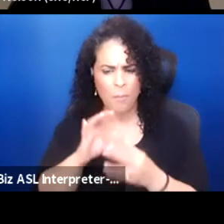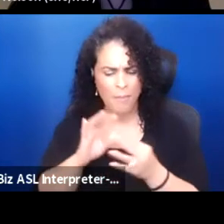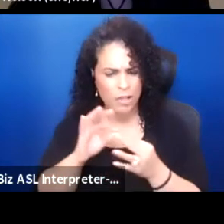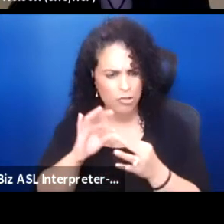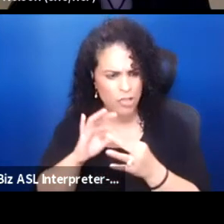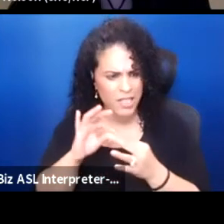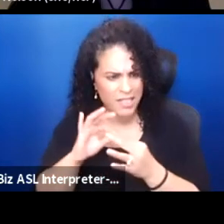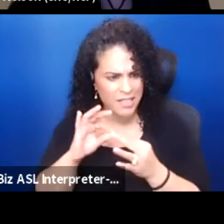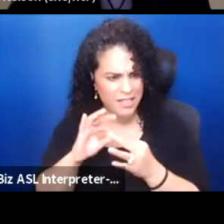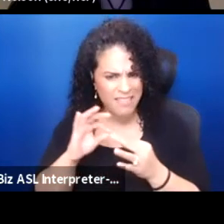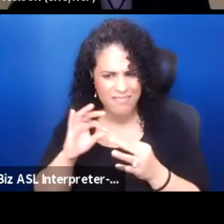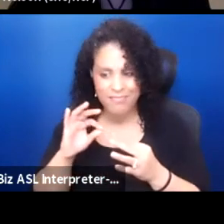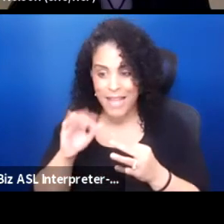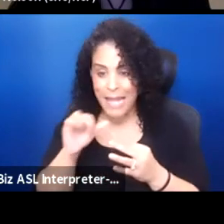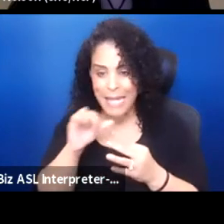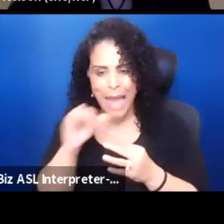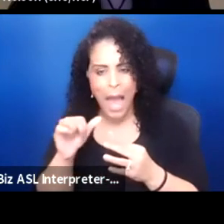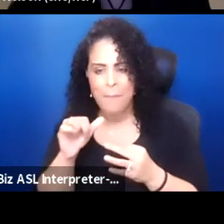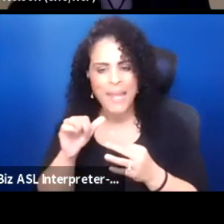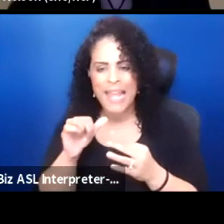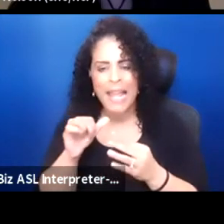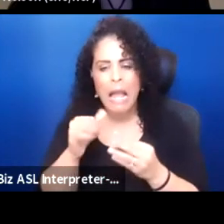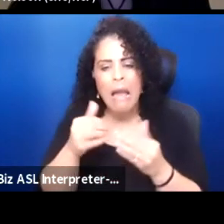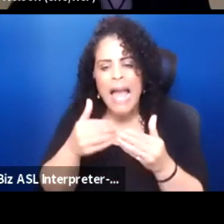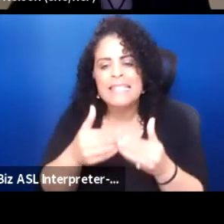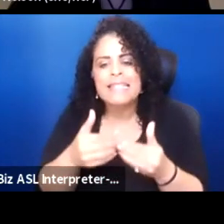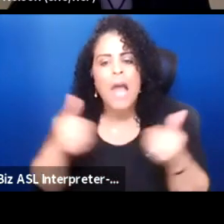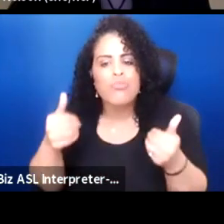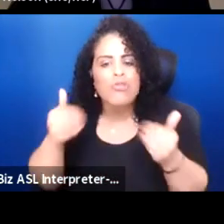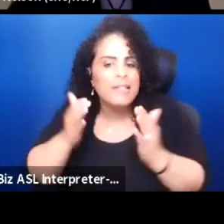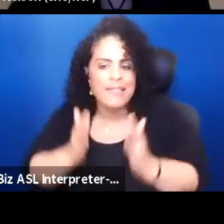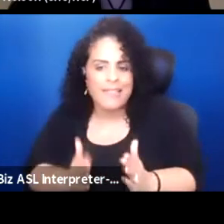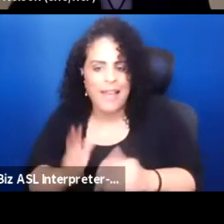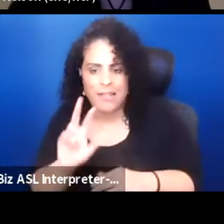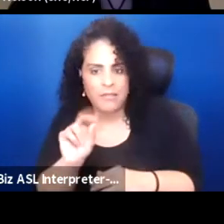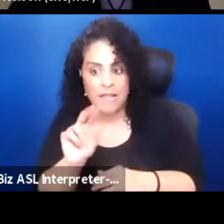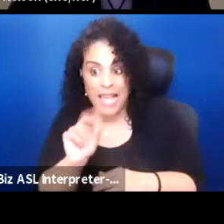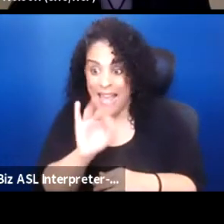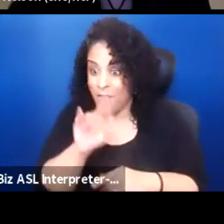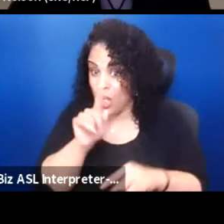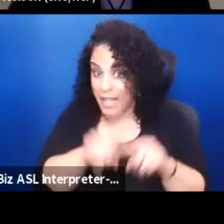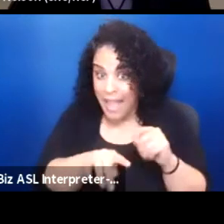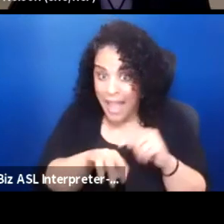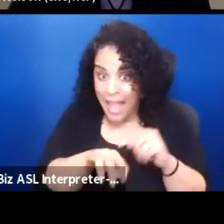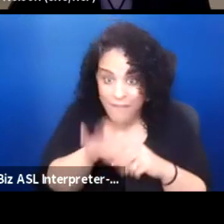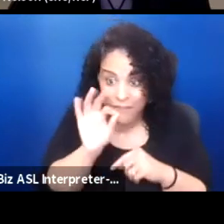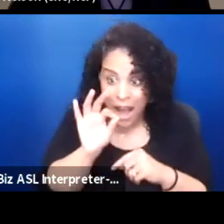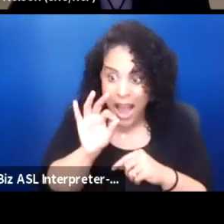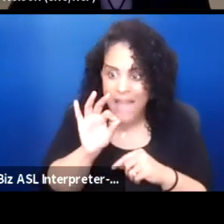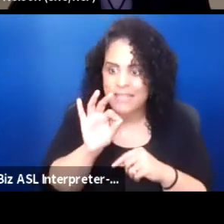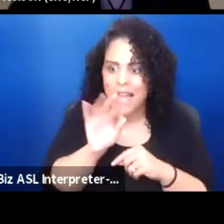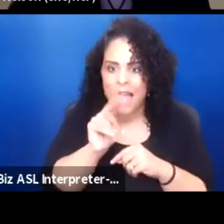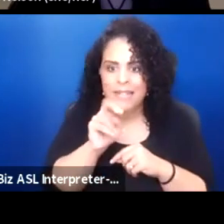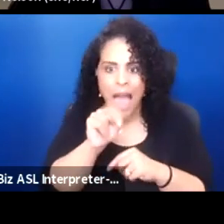kind of not being a separatist exactly but if you can't find a non-native theater company